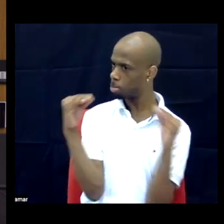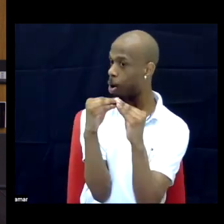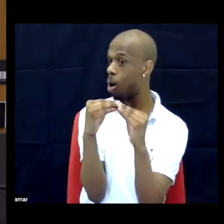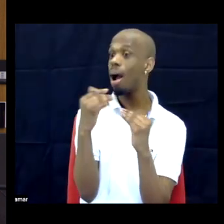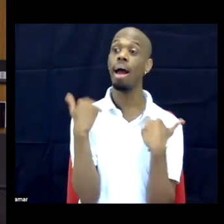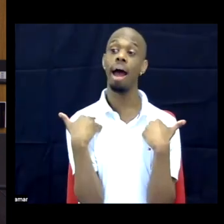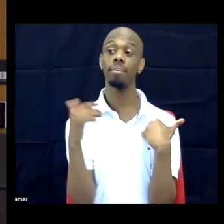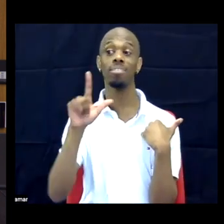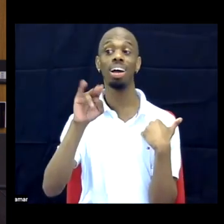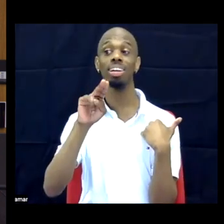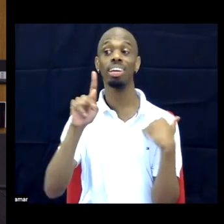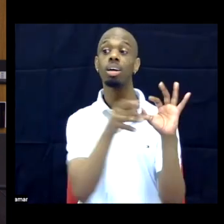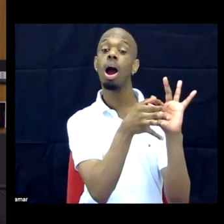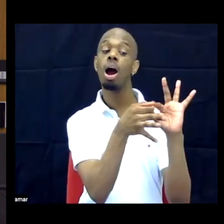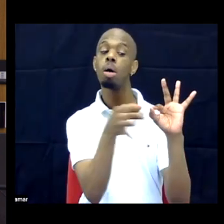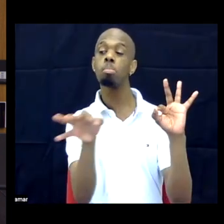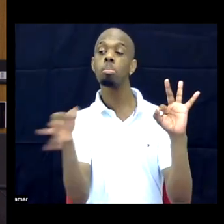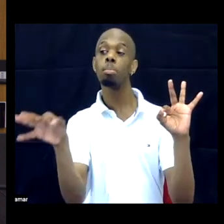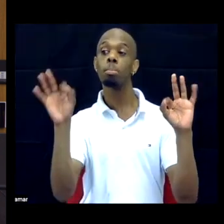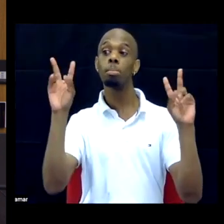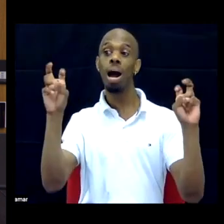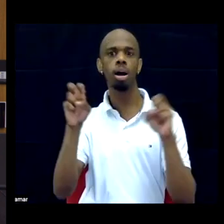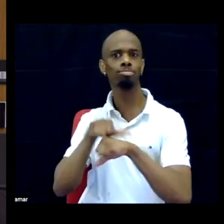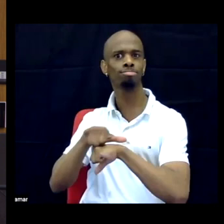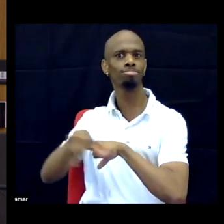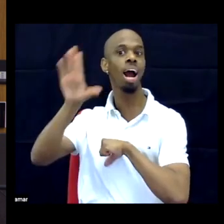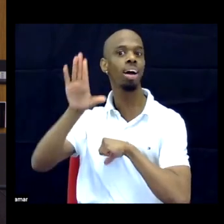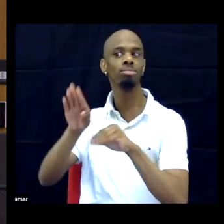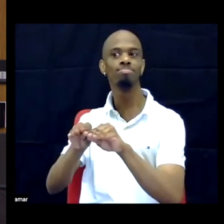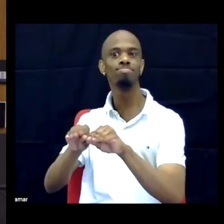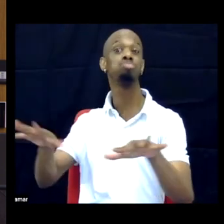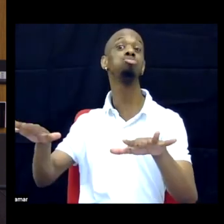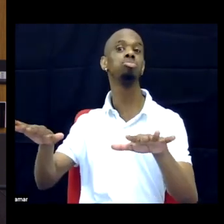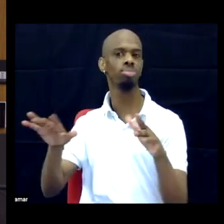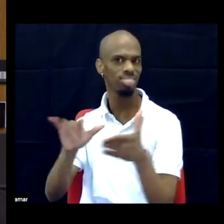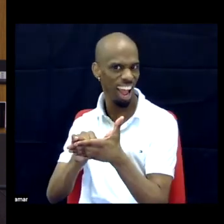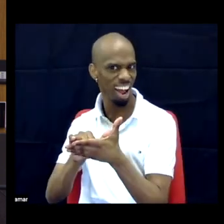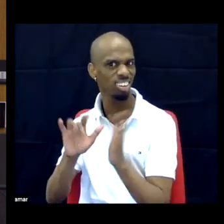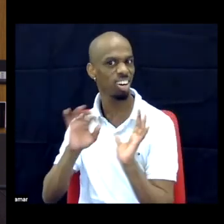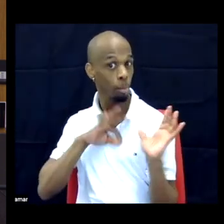So the public work for me has really been an important part of this.